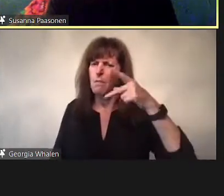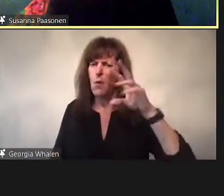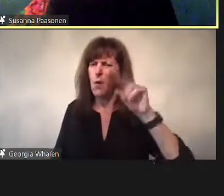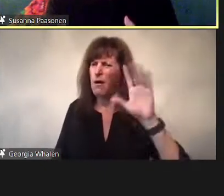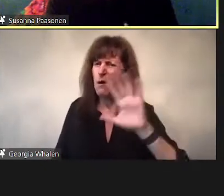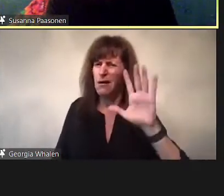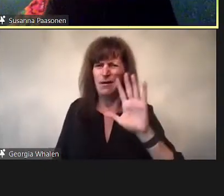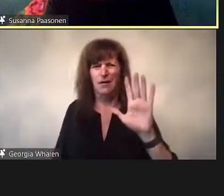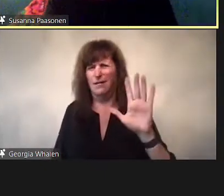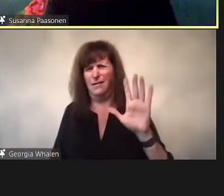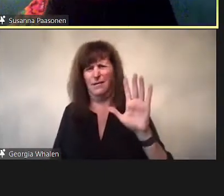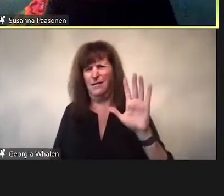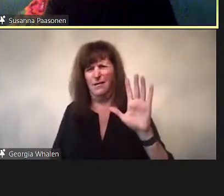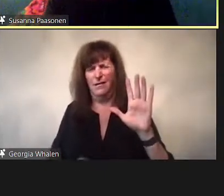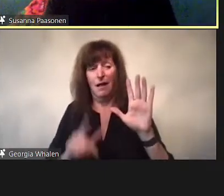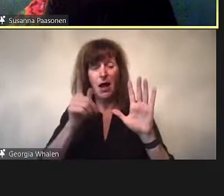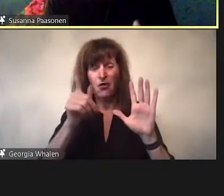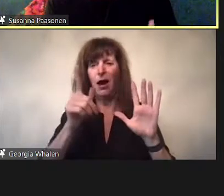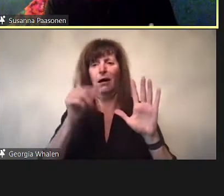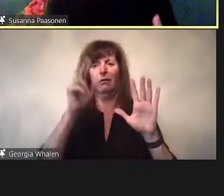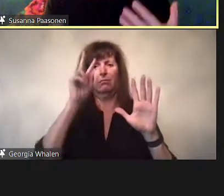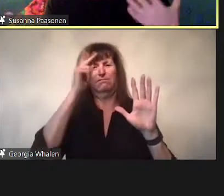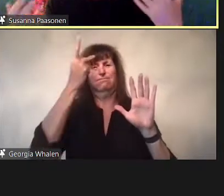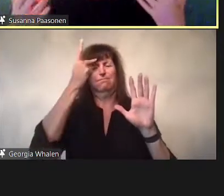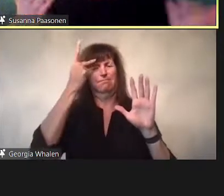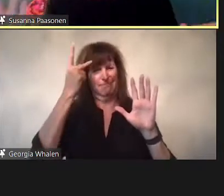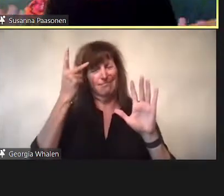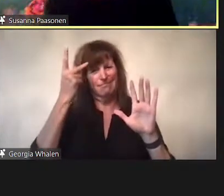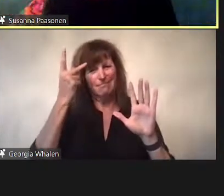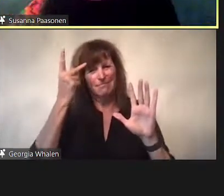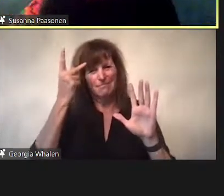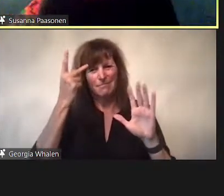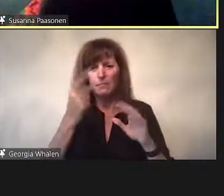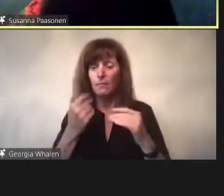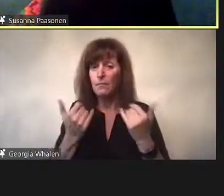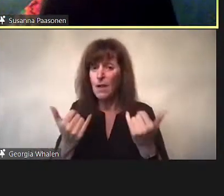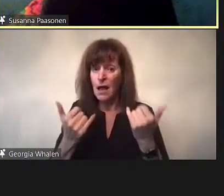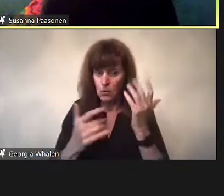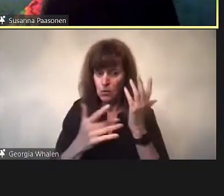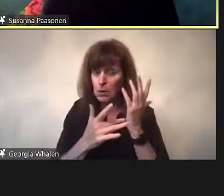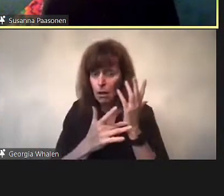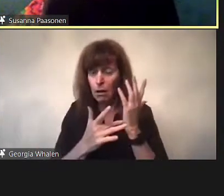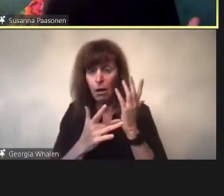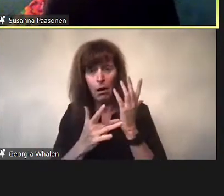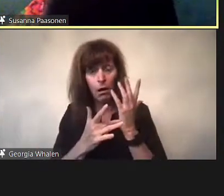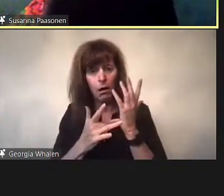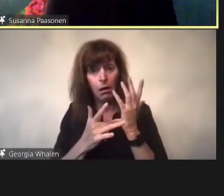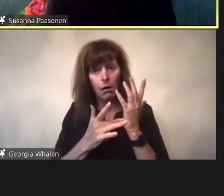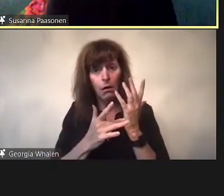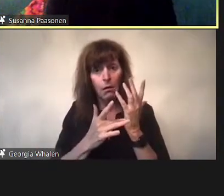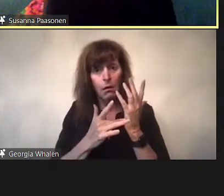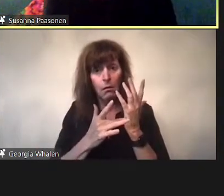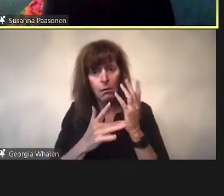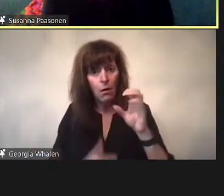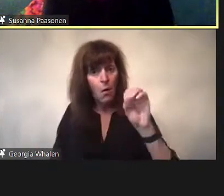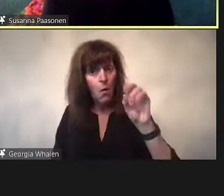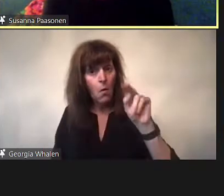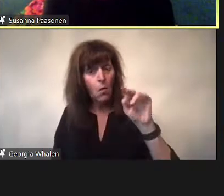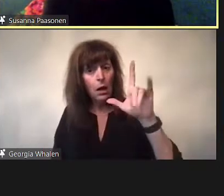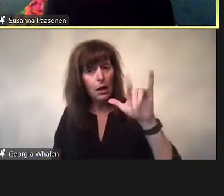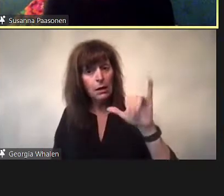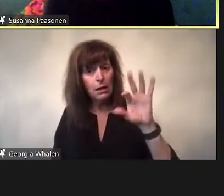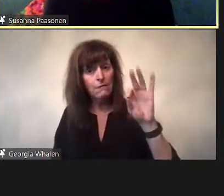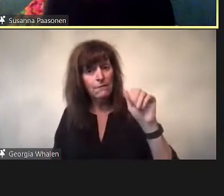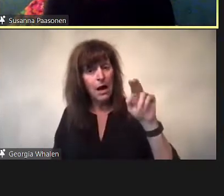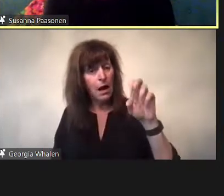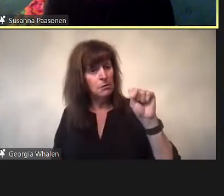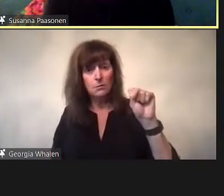to block access or remove content. This much I can say about the pornhub campaigns.